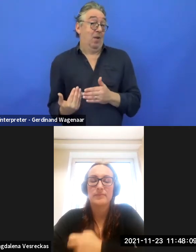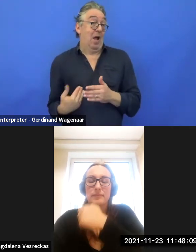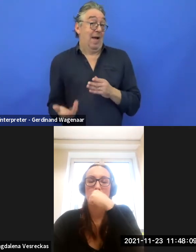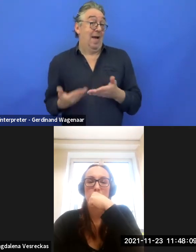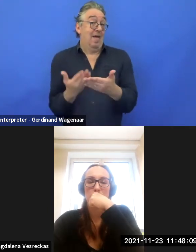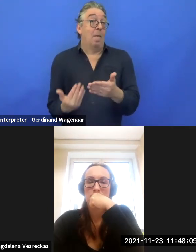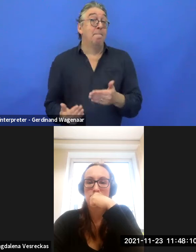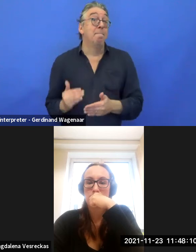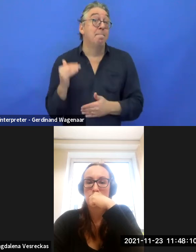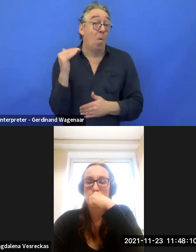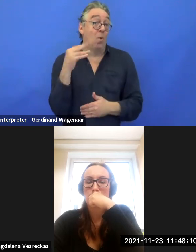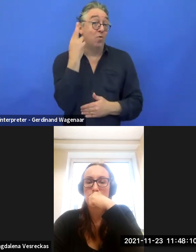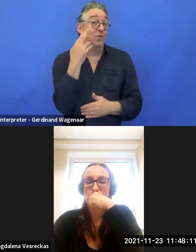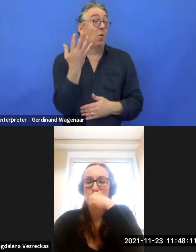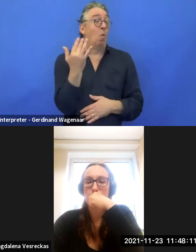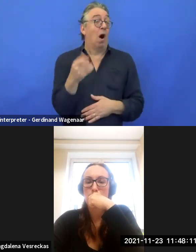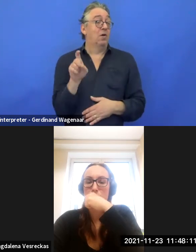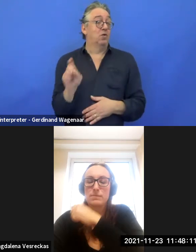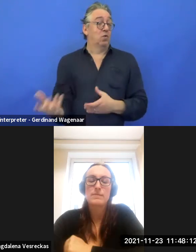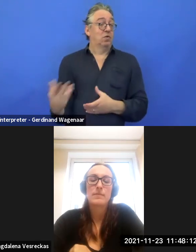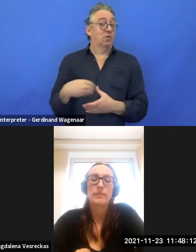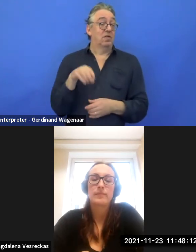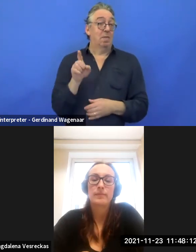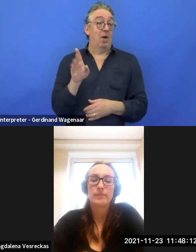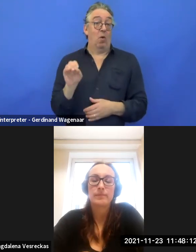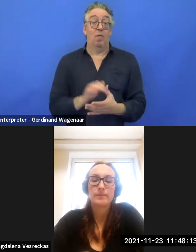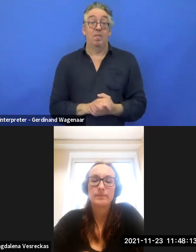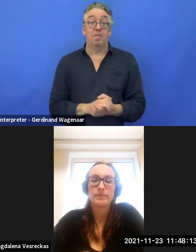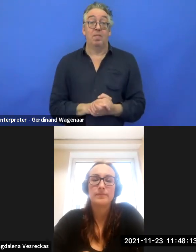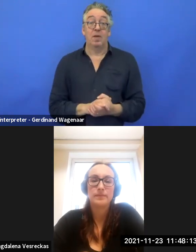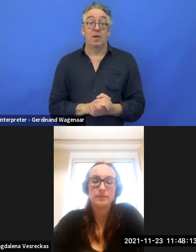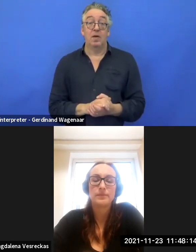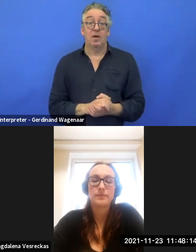because we think being members of consortia is